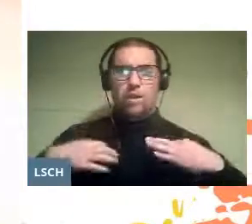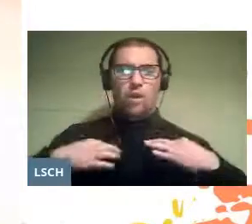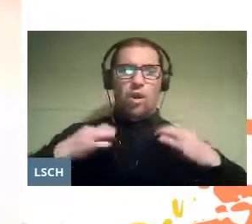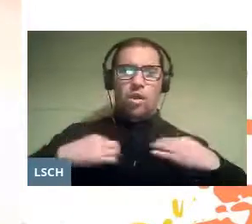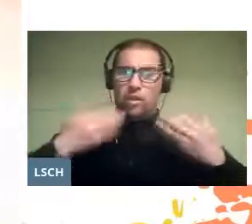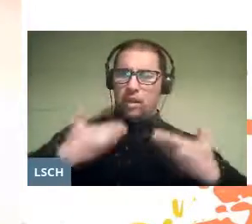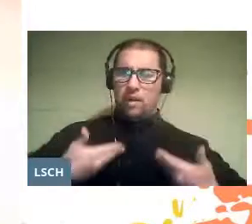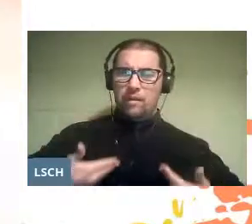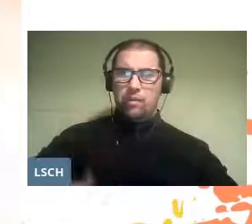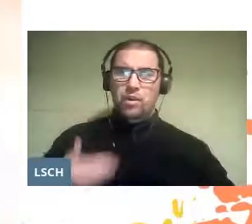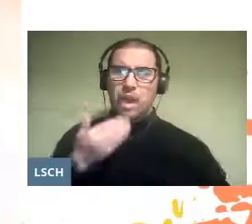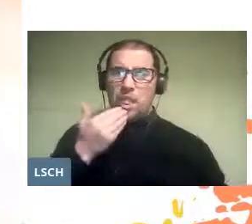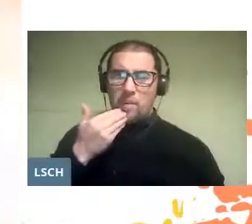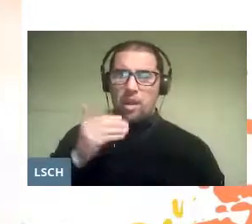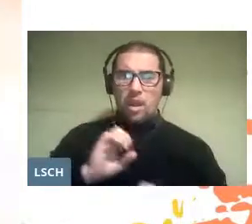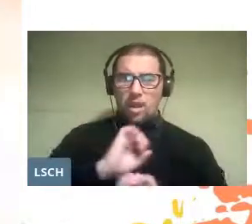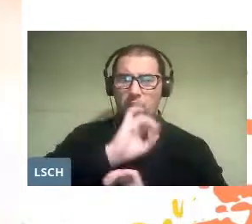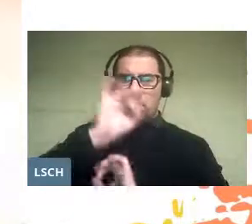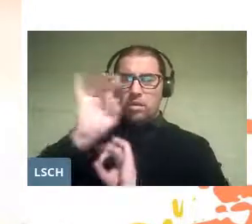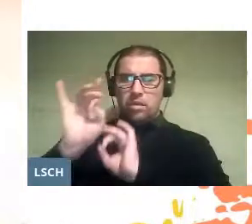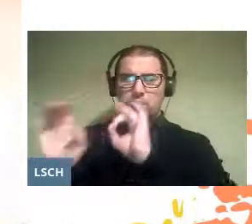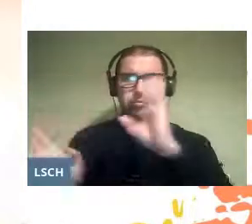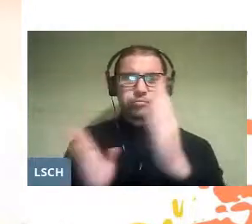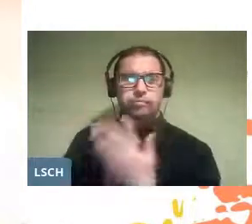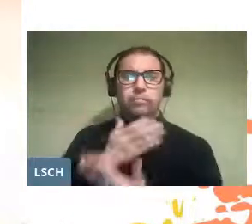and the enchantment of the mysteries of the opera.